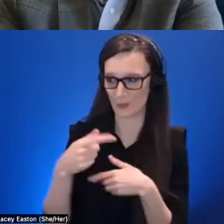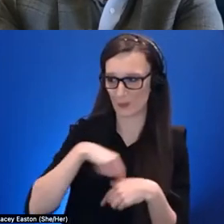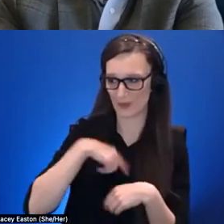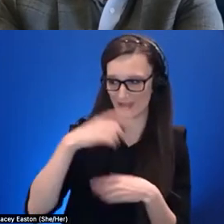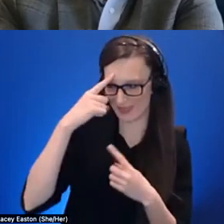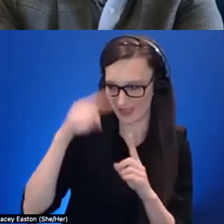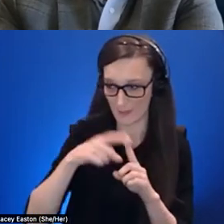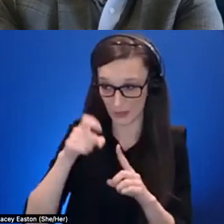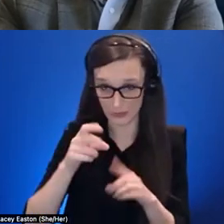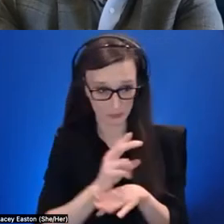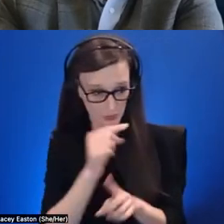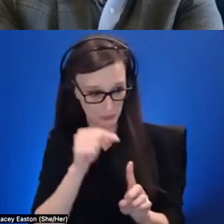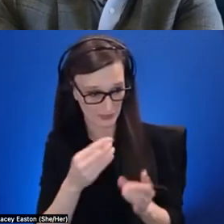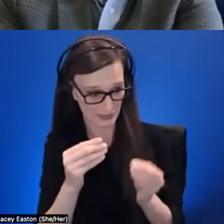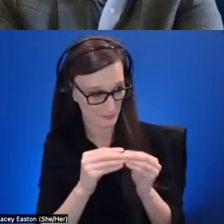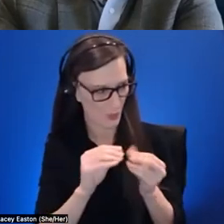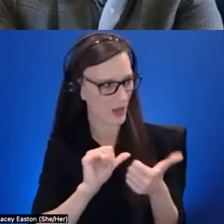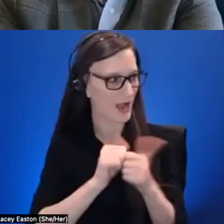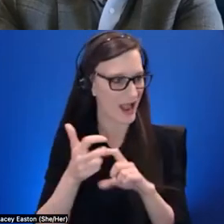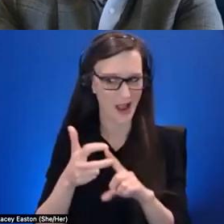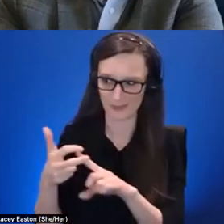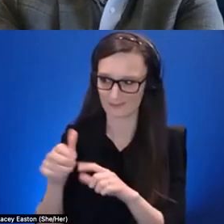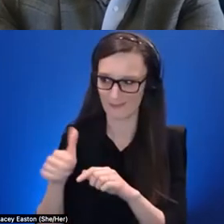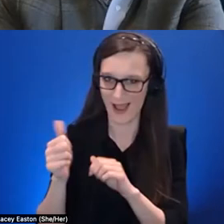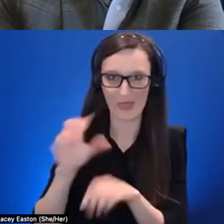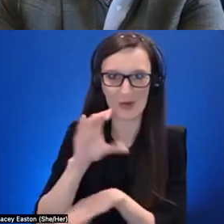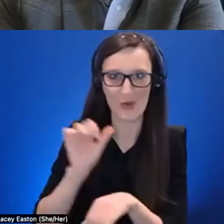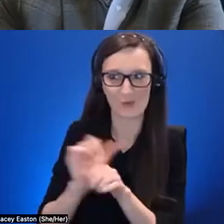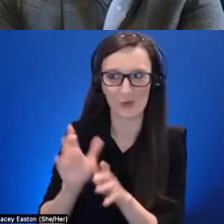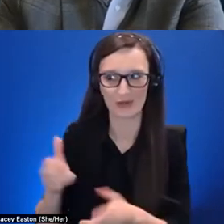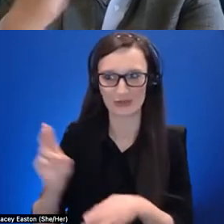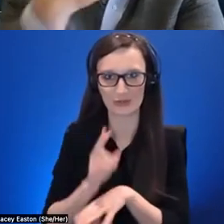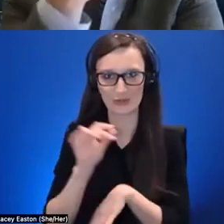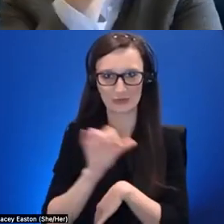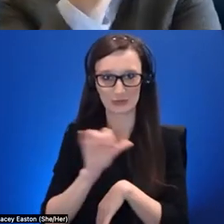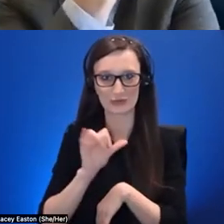i get my colleagues to to use this more and then some of the questions it still stays with me is it